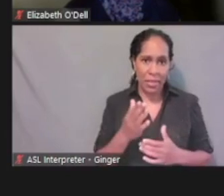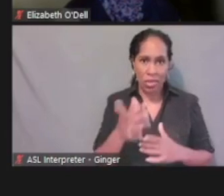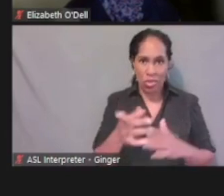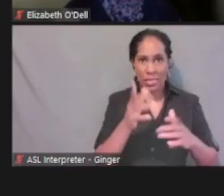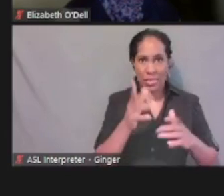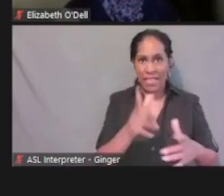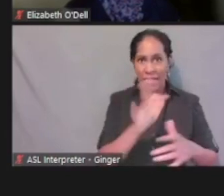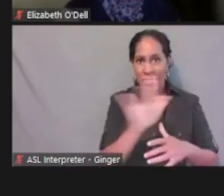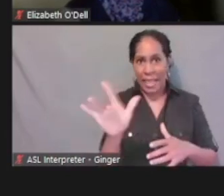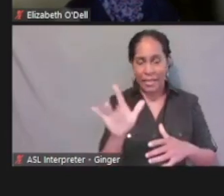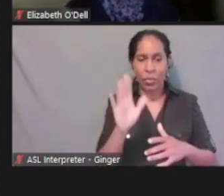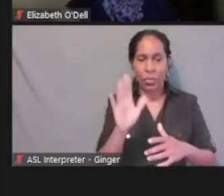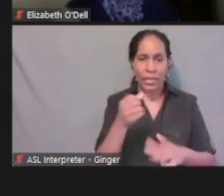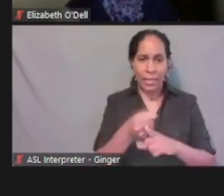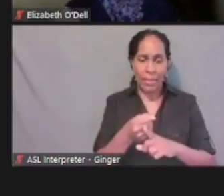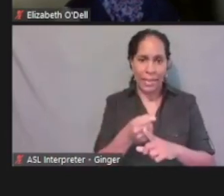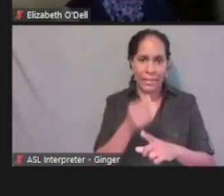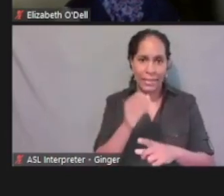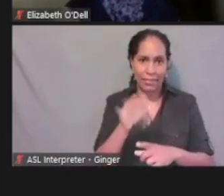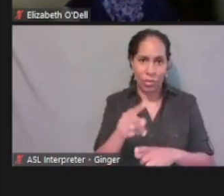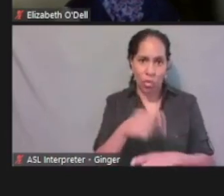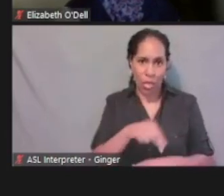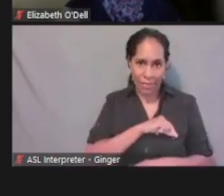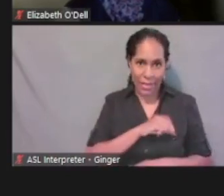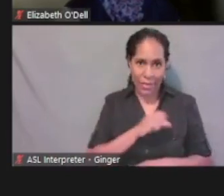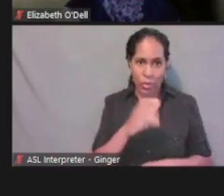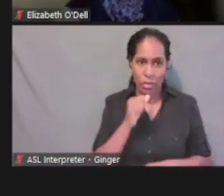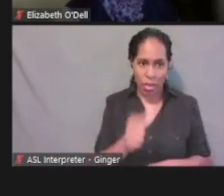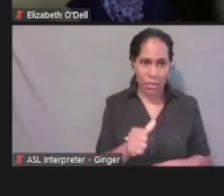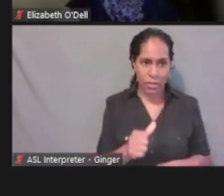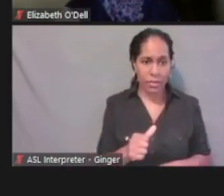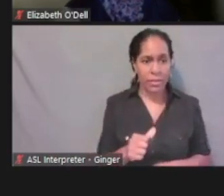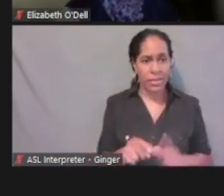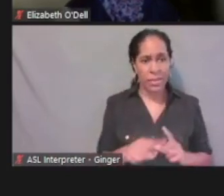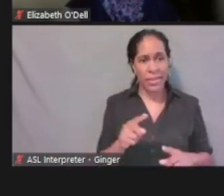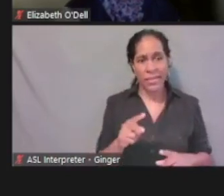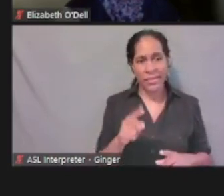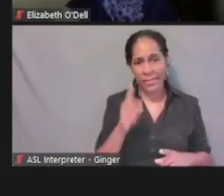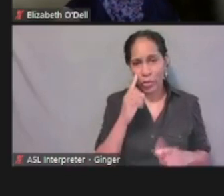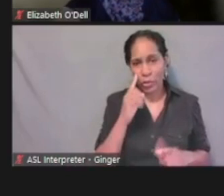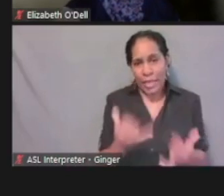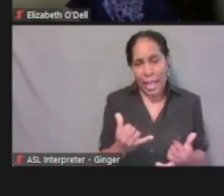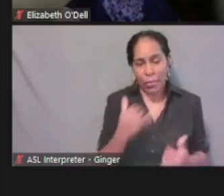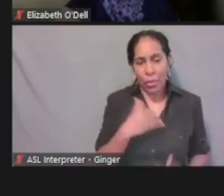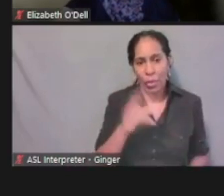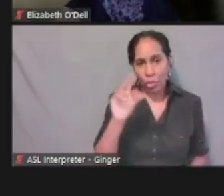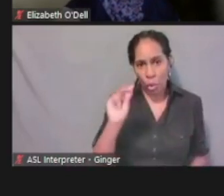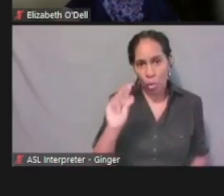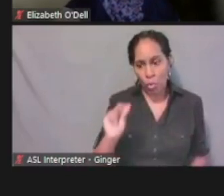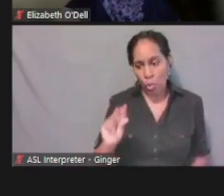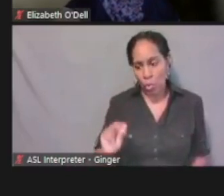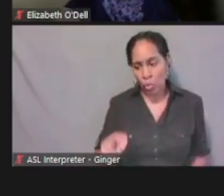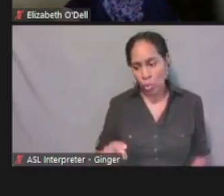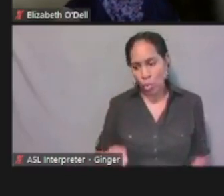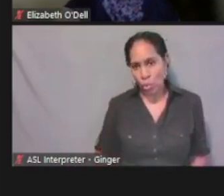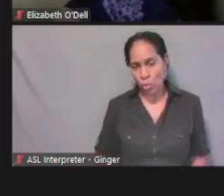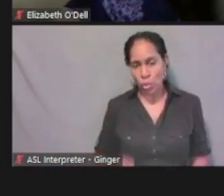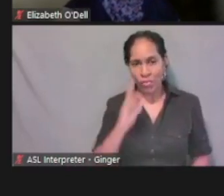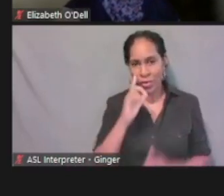For our situation, we're just gonna say no on everything. But like if you know Jennifer was pregnant, we could indicate that here,